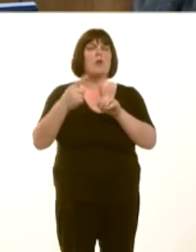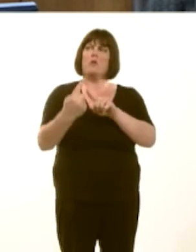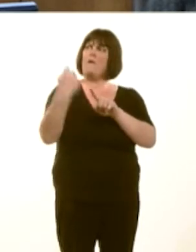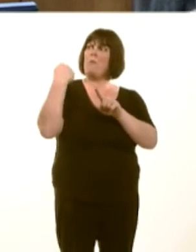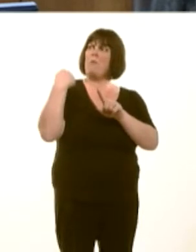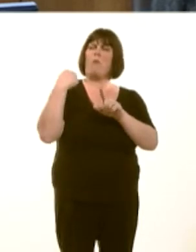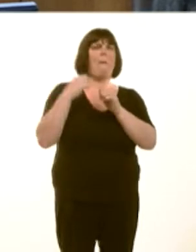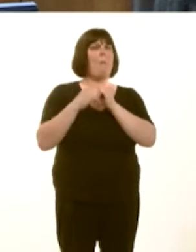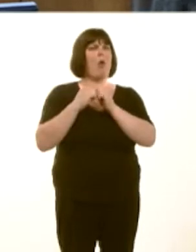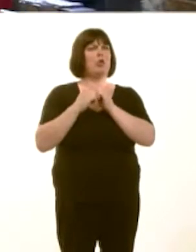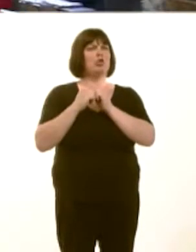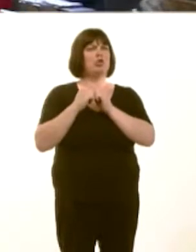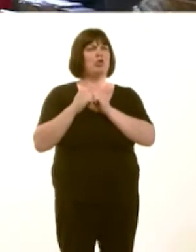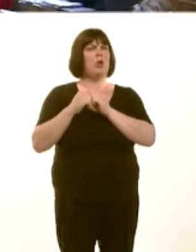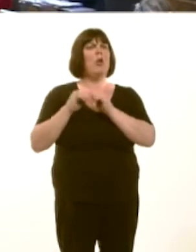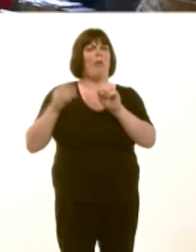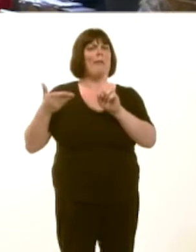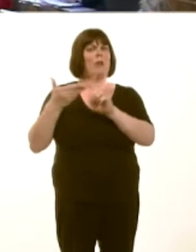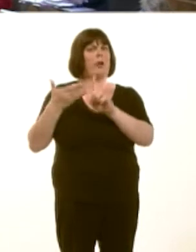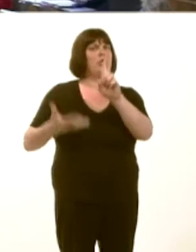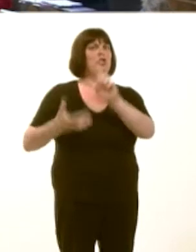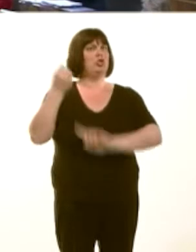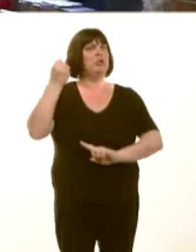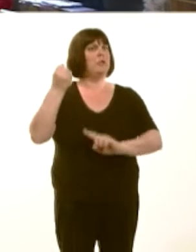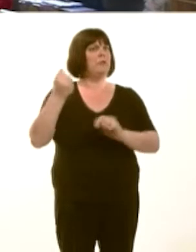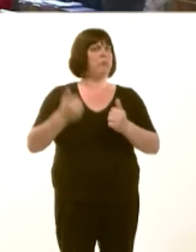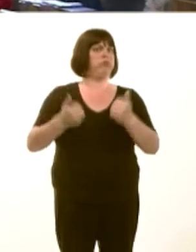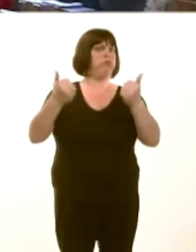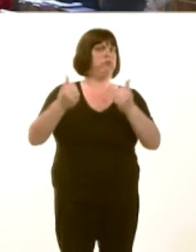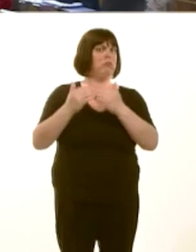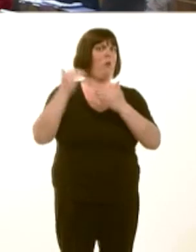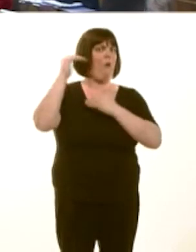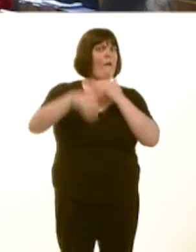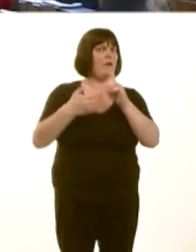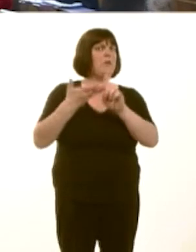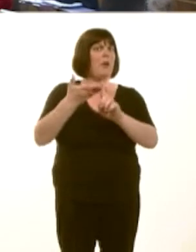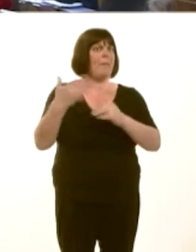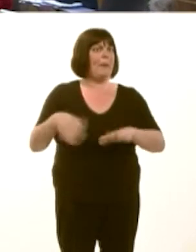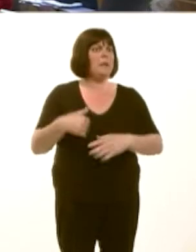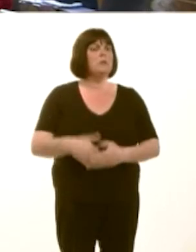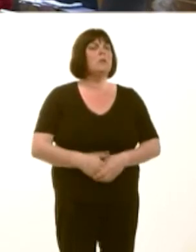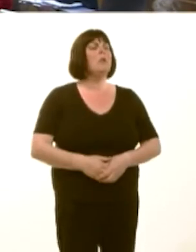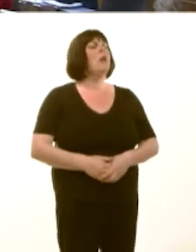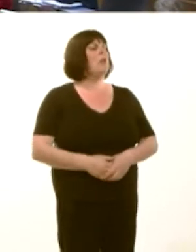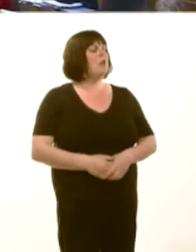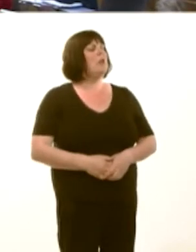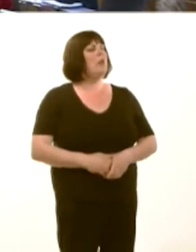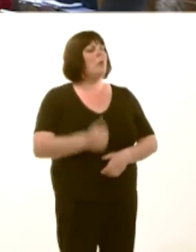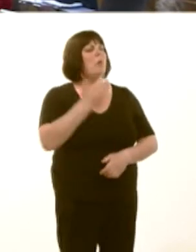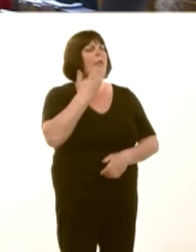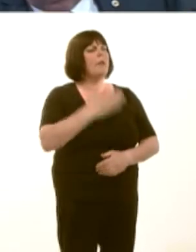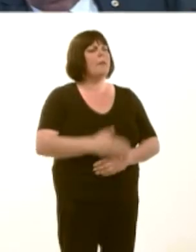Roeddwn iín sylwi bod hwnnw ddim yn ddatganiad ynglyn ‚ dyfodol y cynllun, serch hynny.